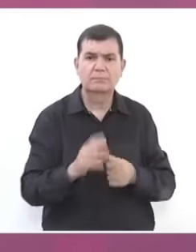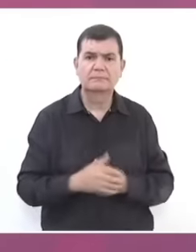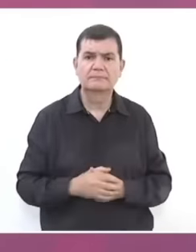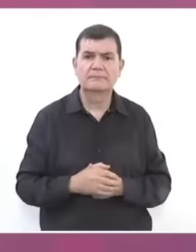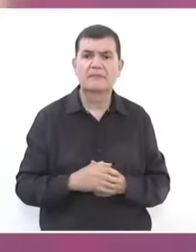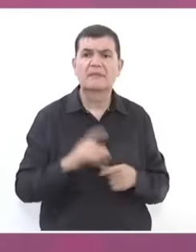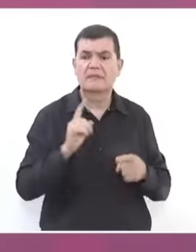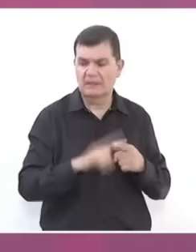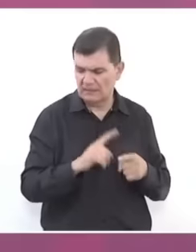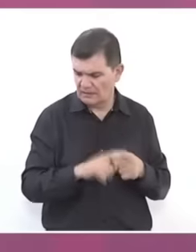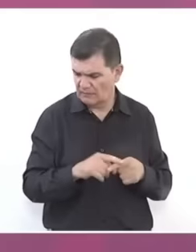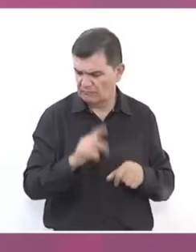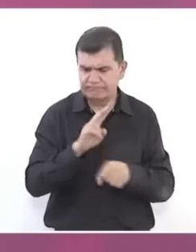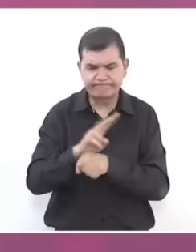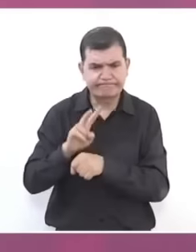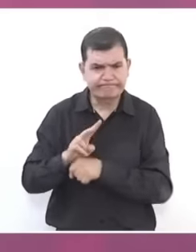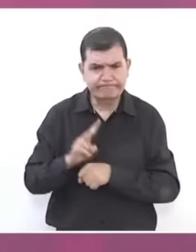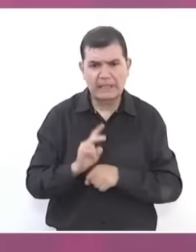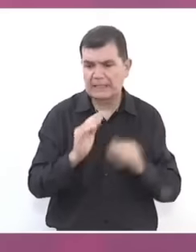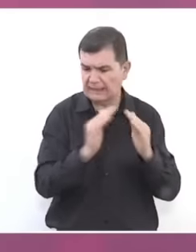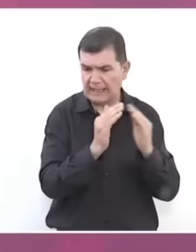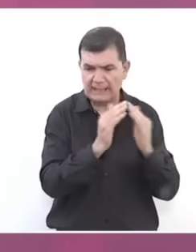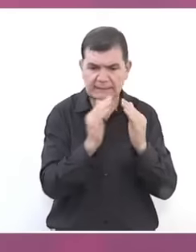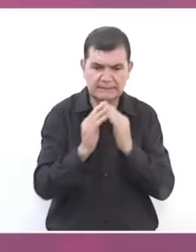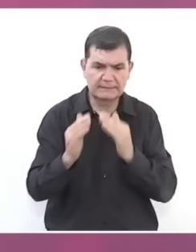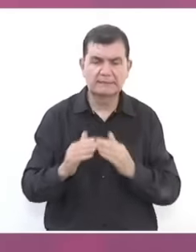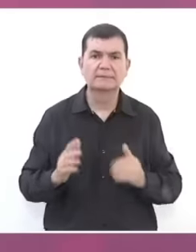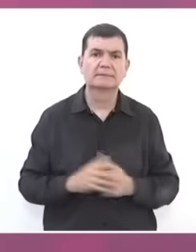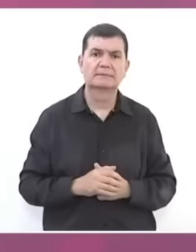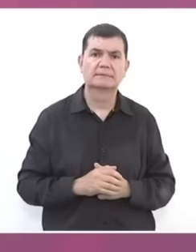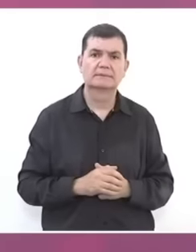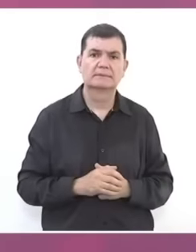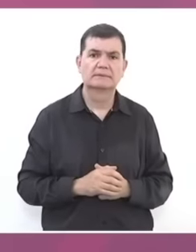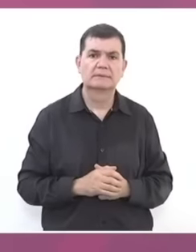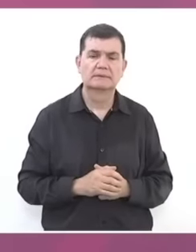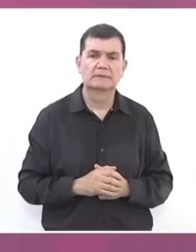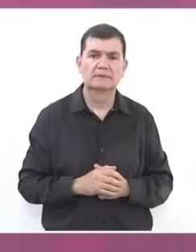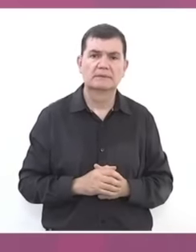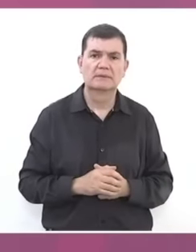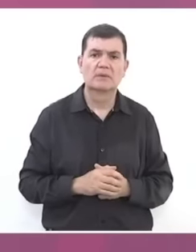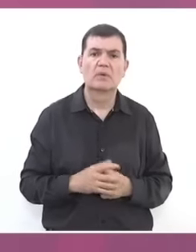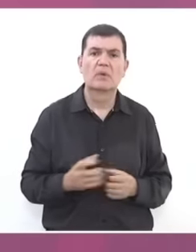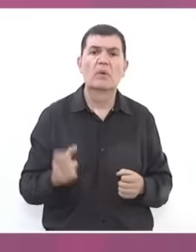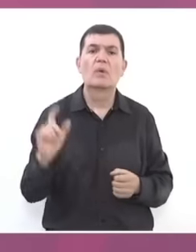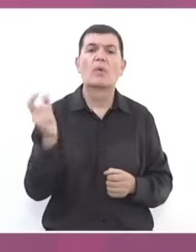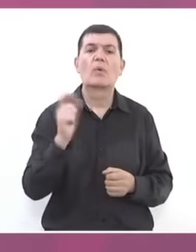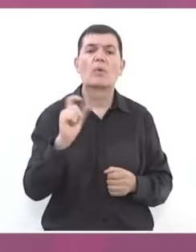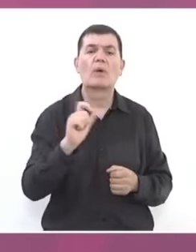Who takes care of the home and when has that